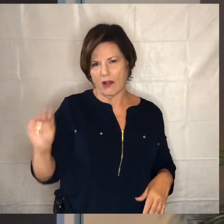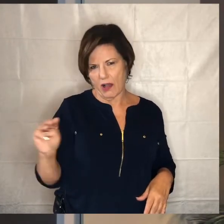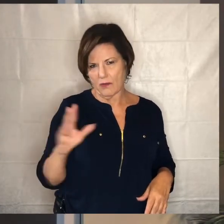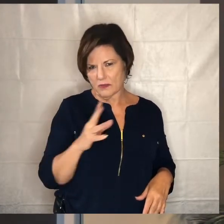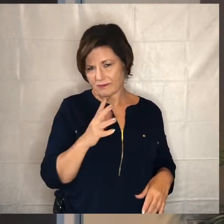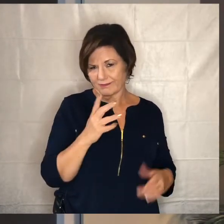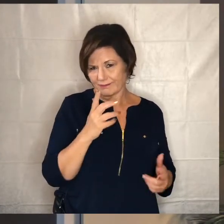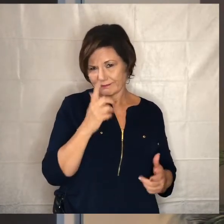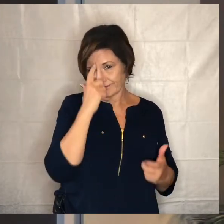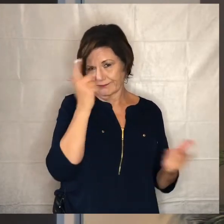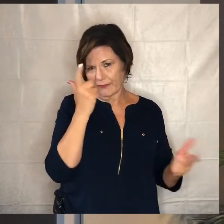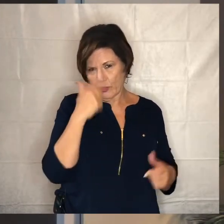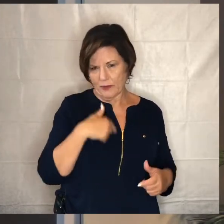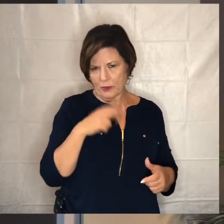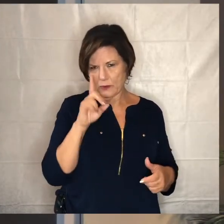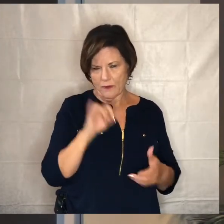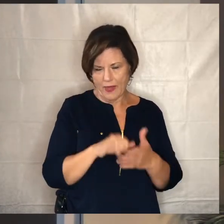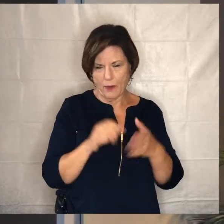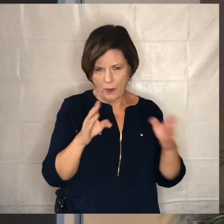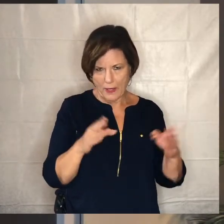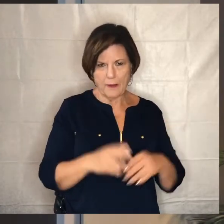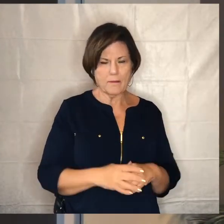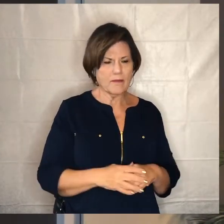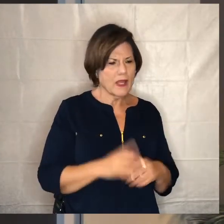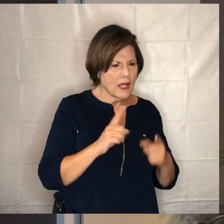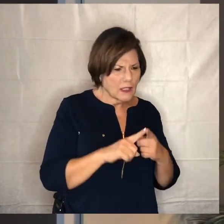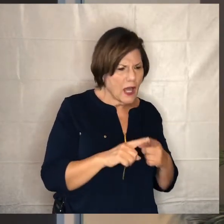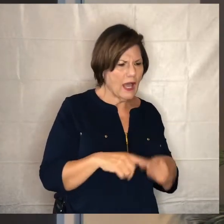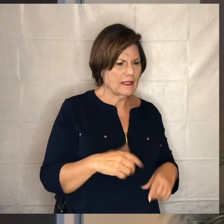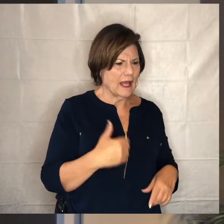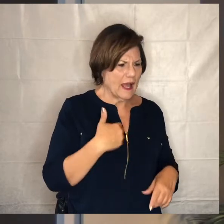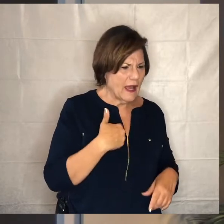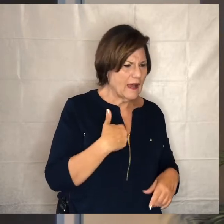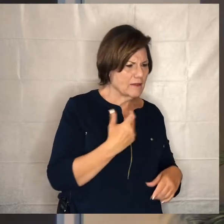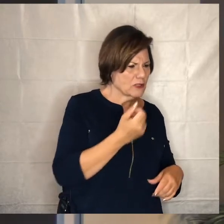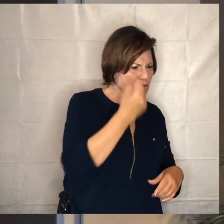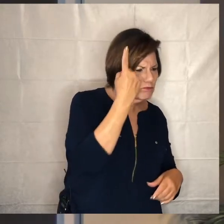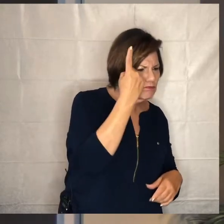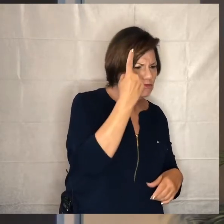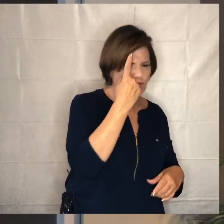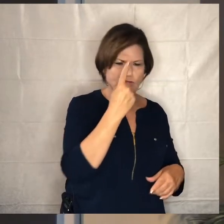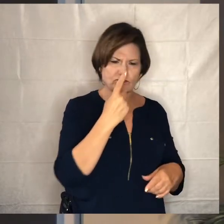way a quick discerning perceptive sagacious